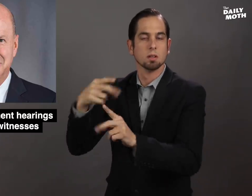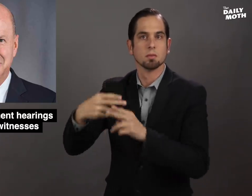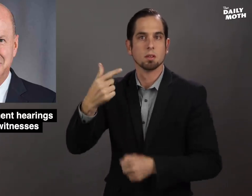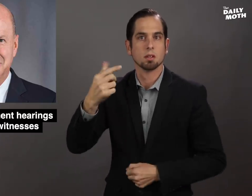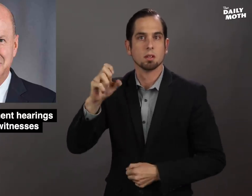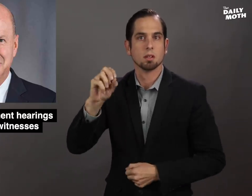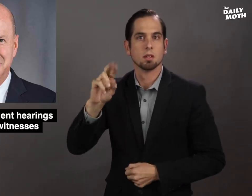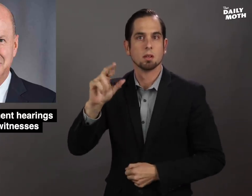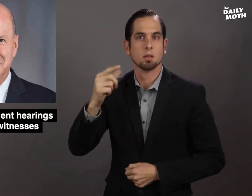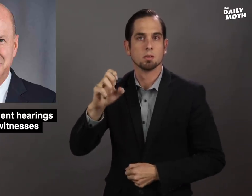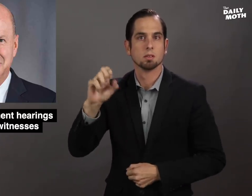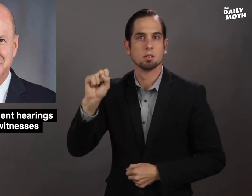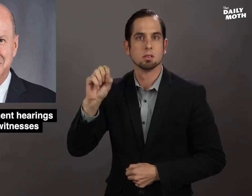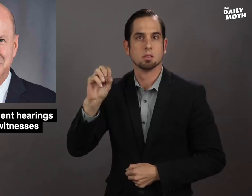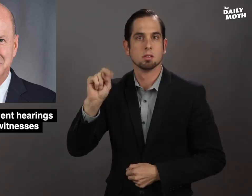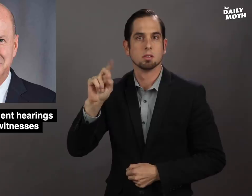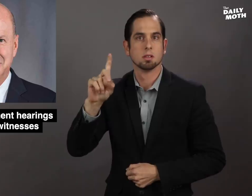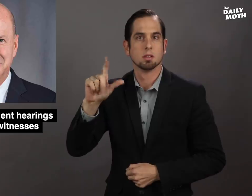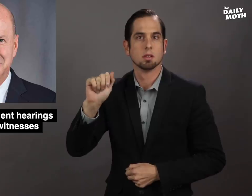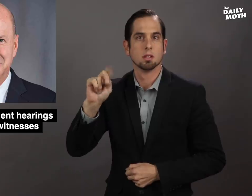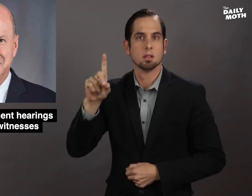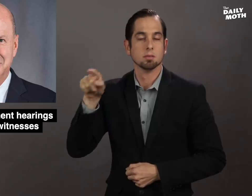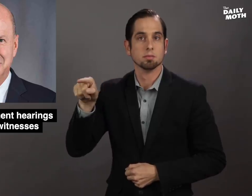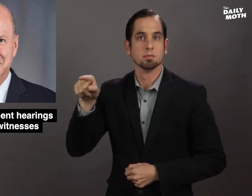George Sondland,